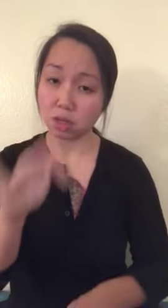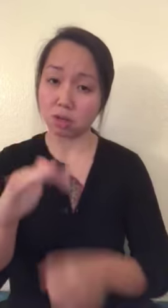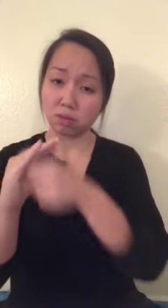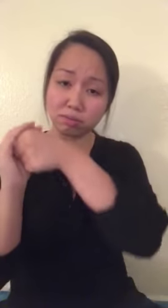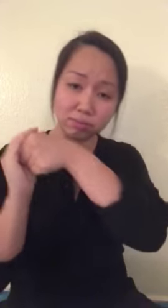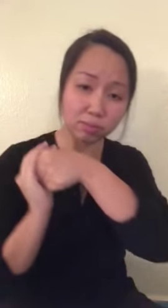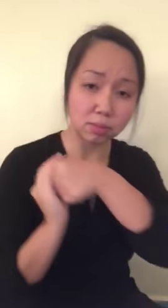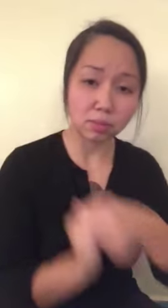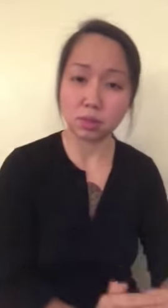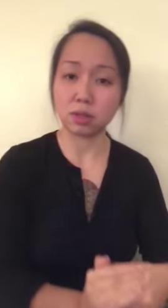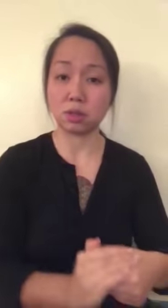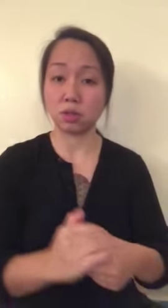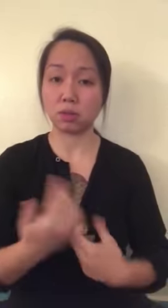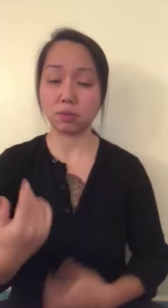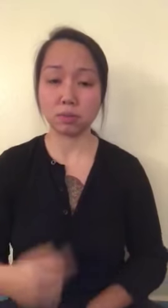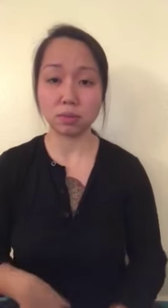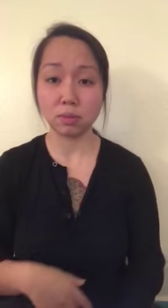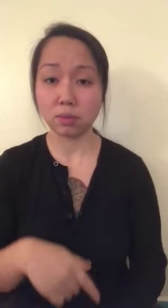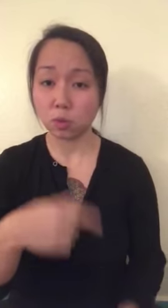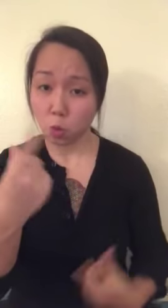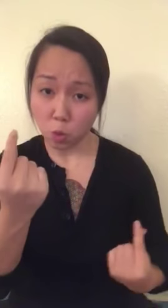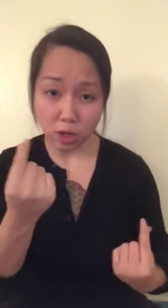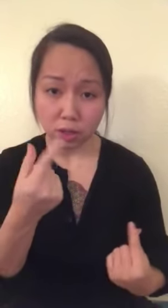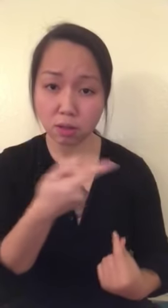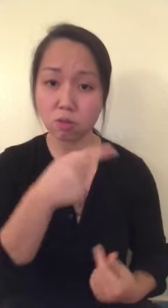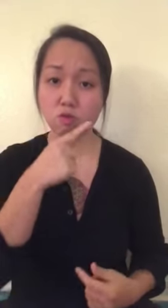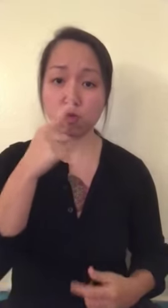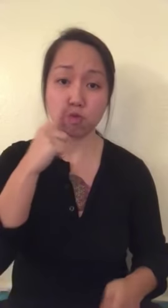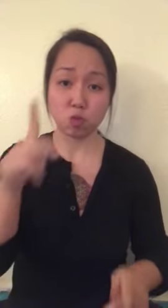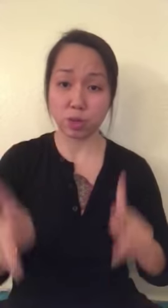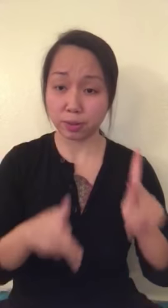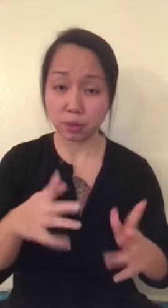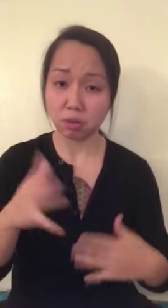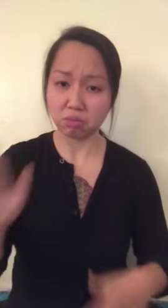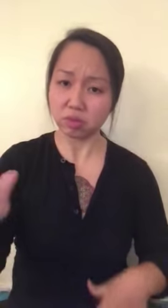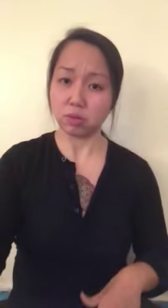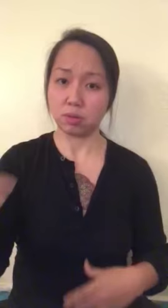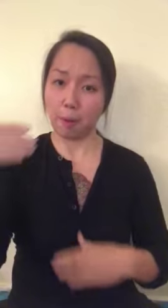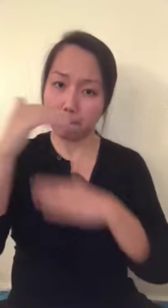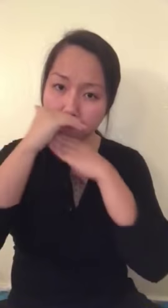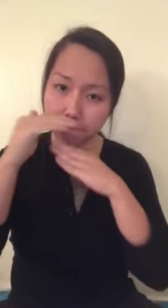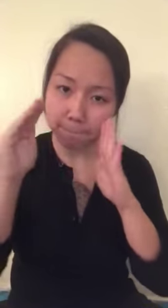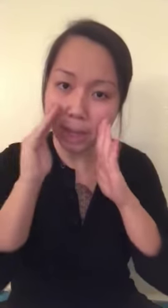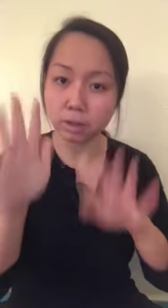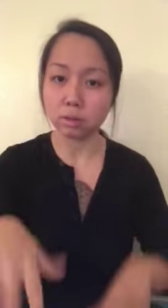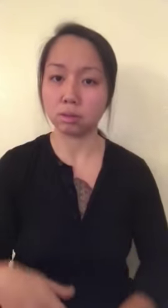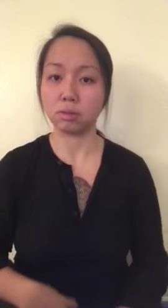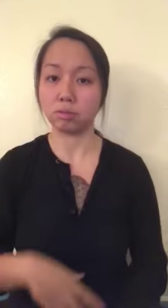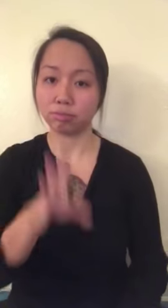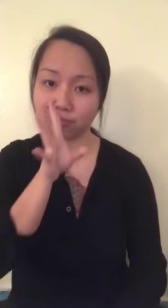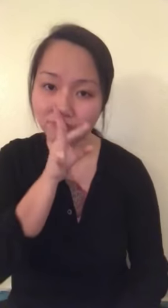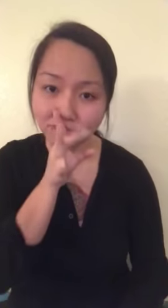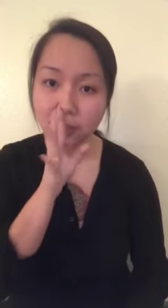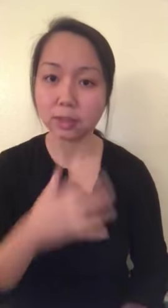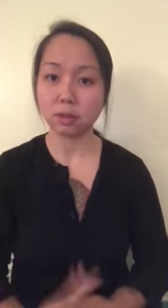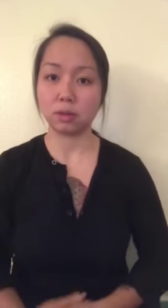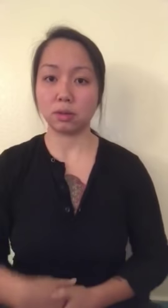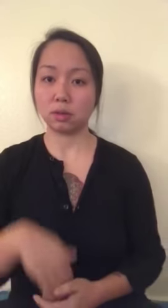Not only that, but they also suffered from being oppressed. Hearing people will keep telling us things like, "Focus on your speaking mouth," "Keep talking,"